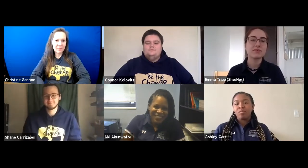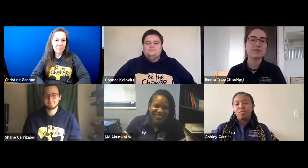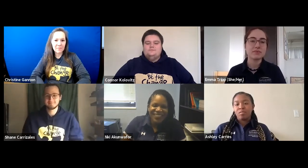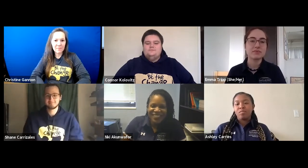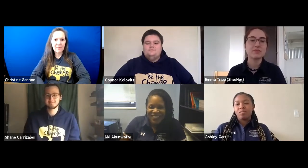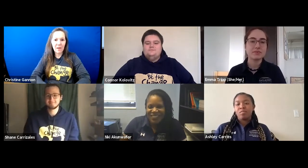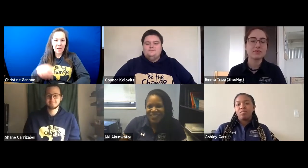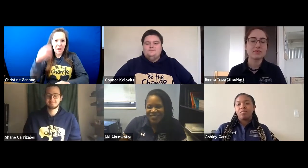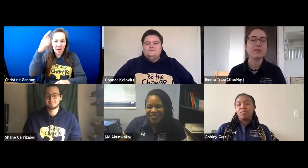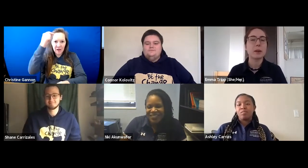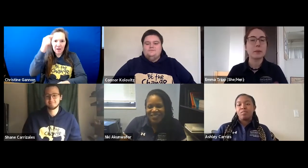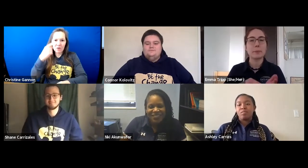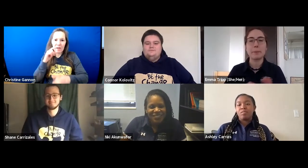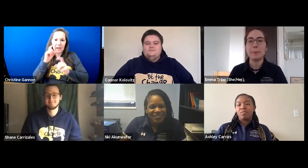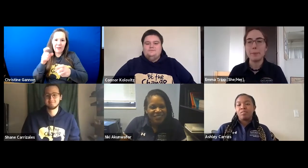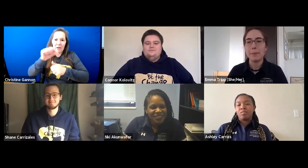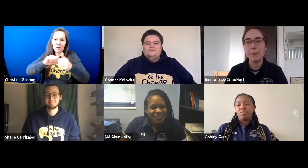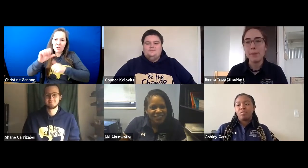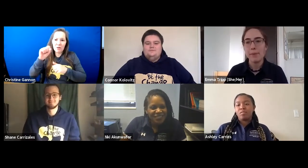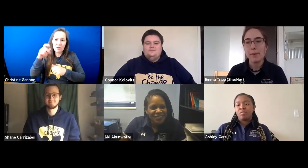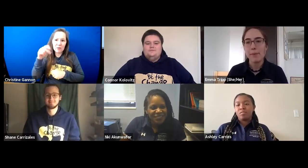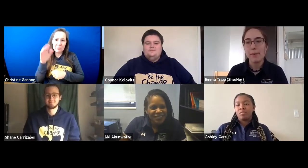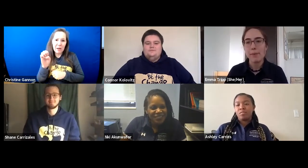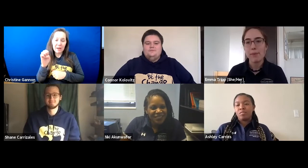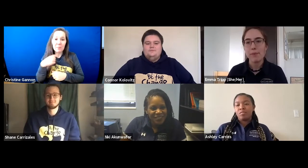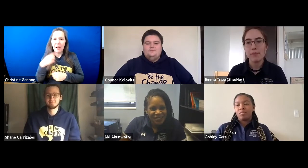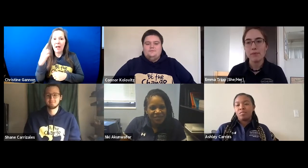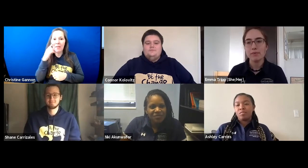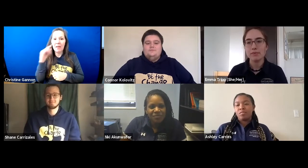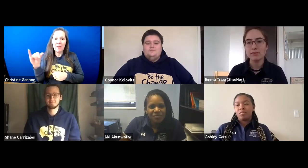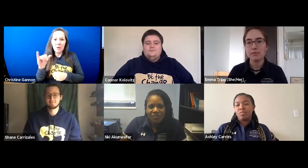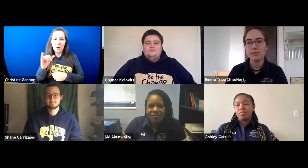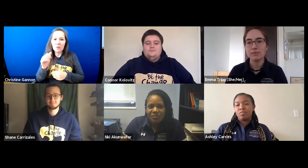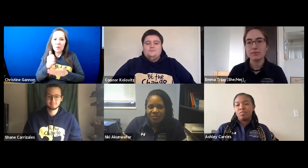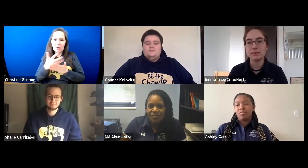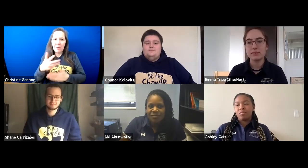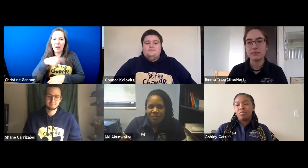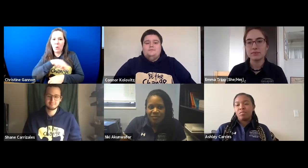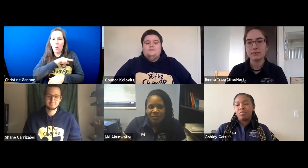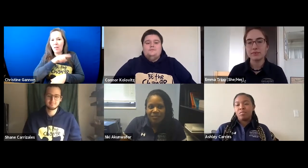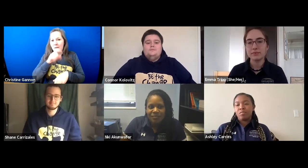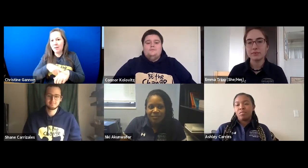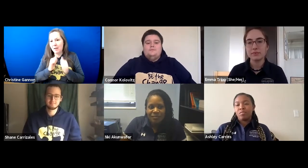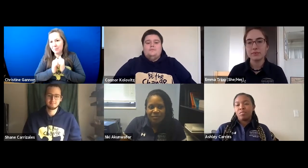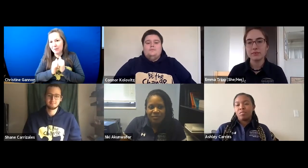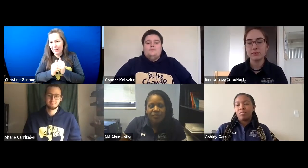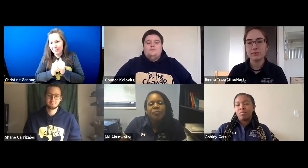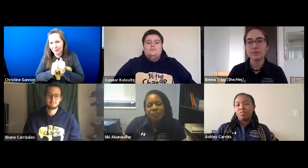>Connor said giving each other space. I also think that it’s spending quality time together.